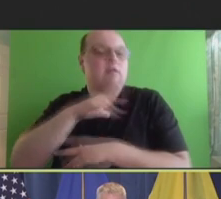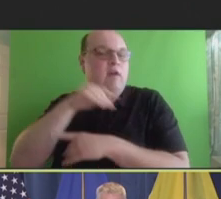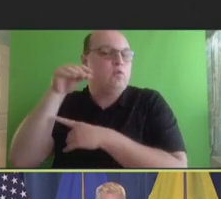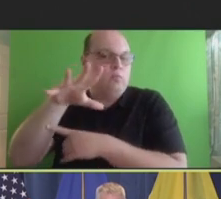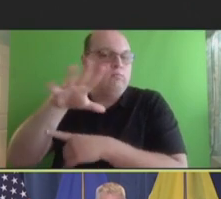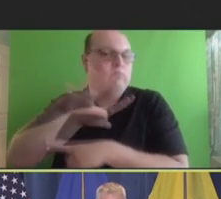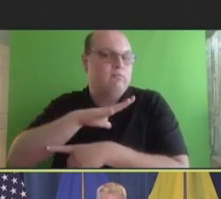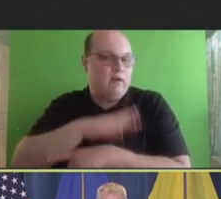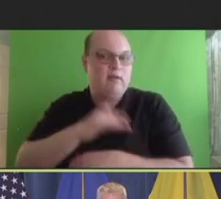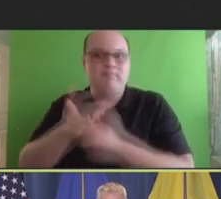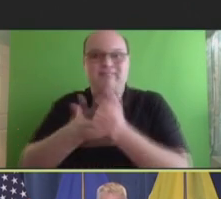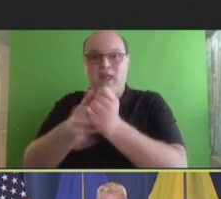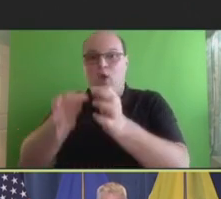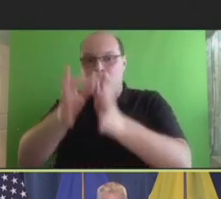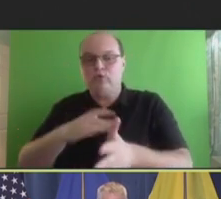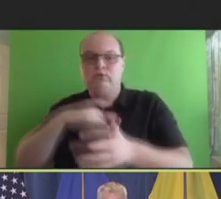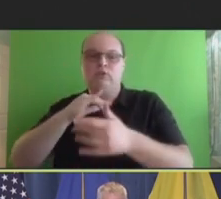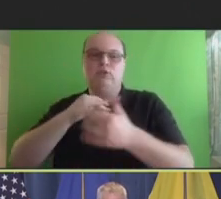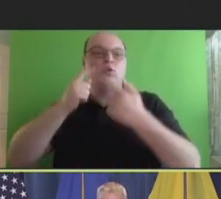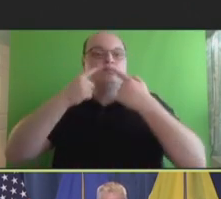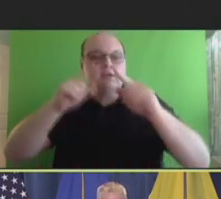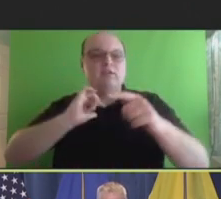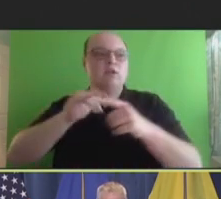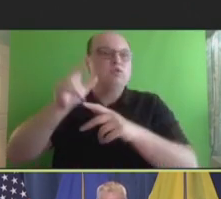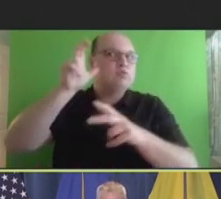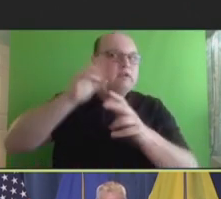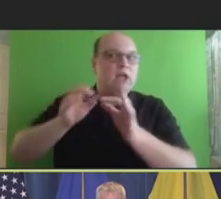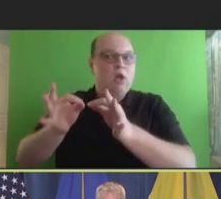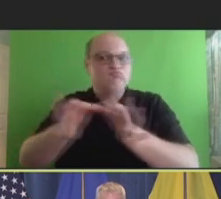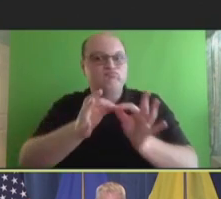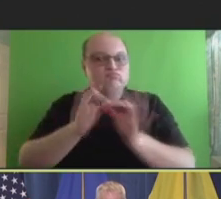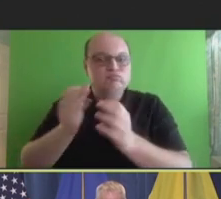interpreters to do their job successfully, and helps to ensure the image of the speaking